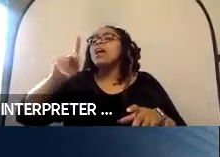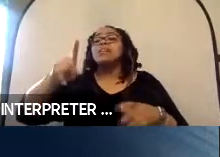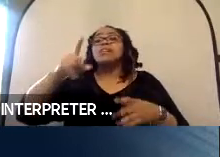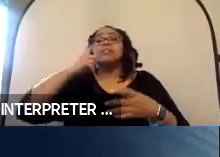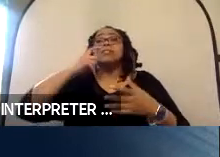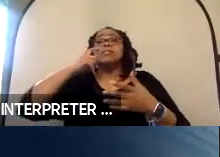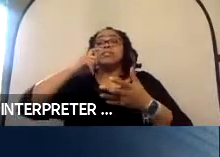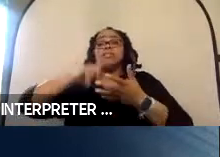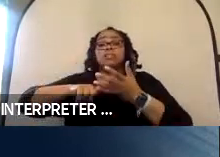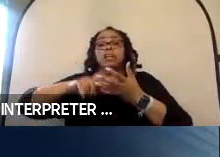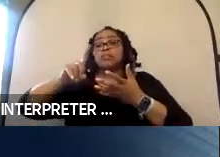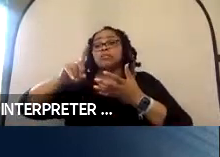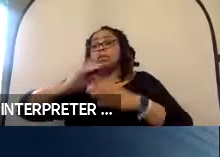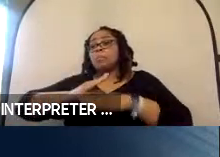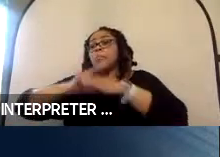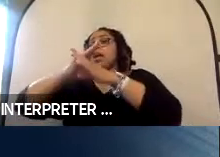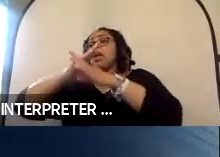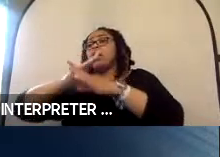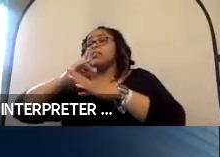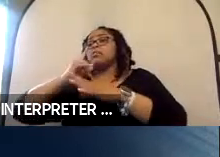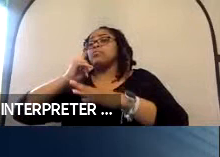ability to deploy the lift? how does it ...?